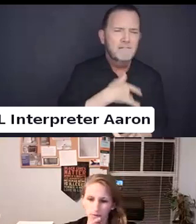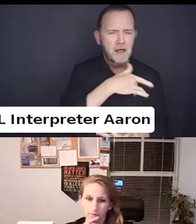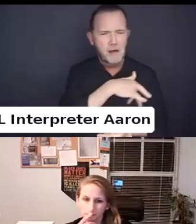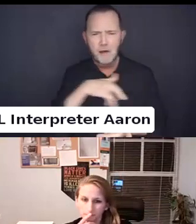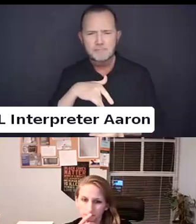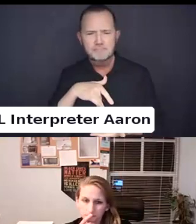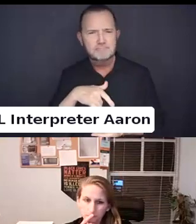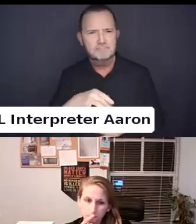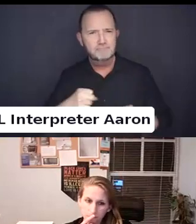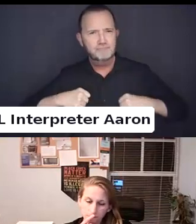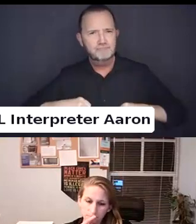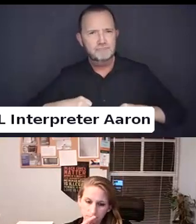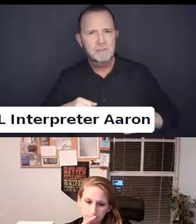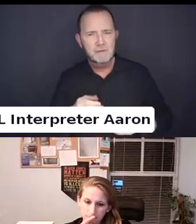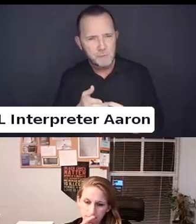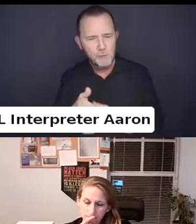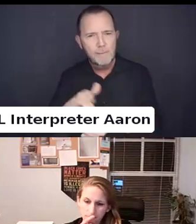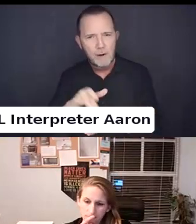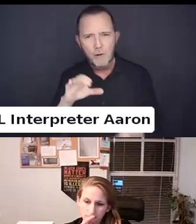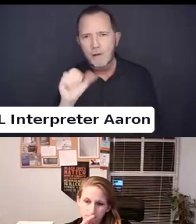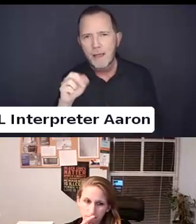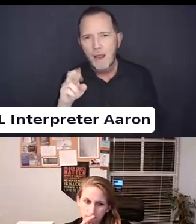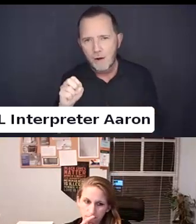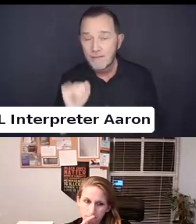So that is one way to get around exclusions.